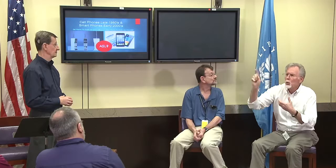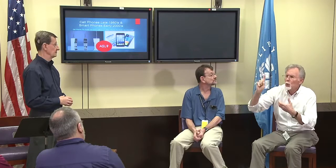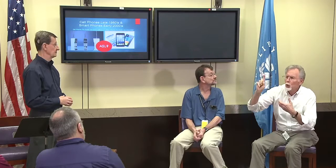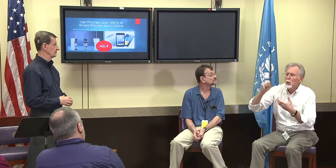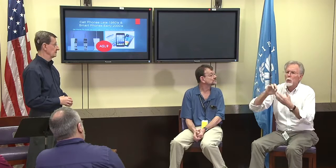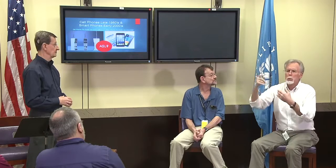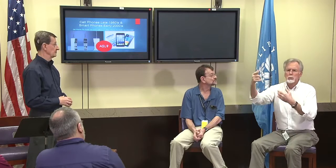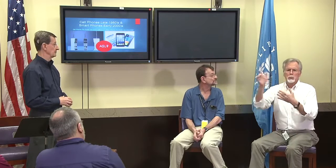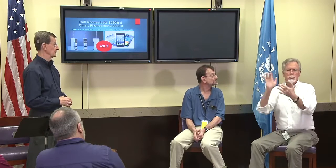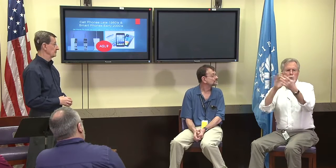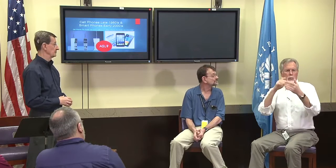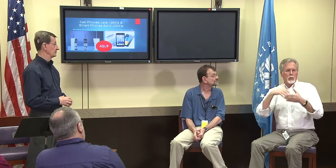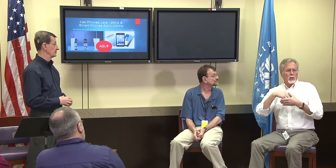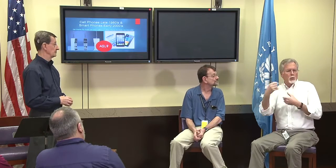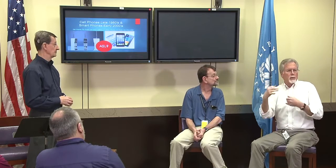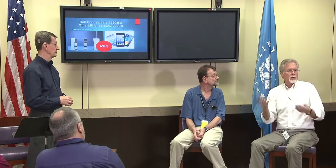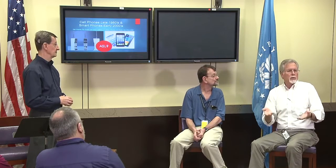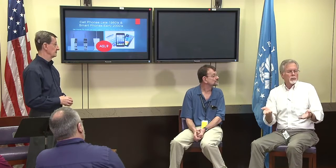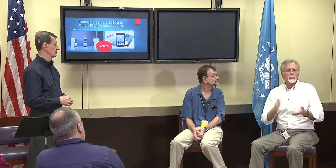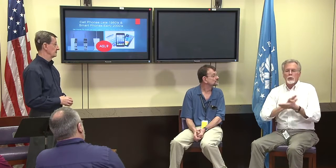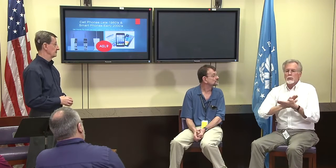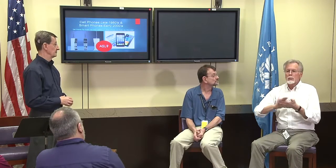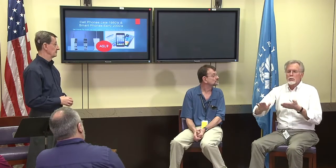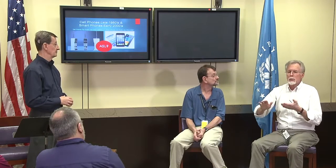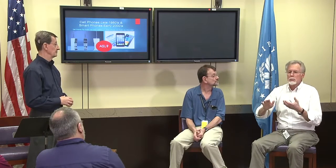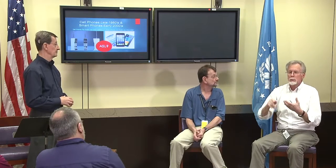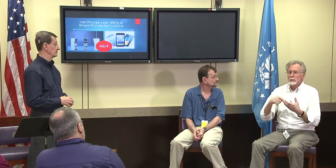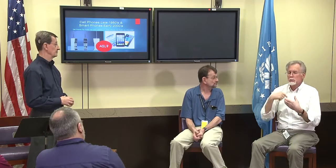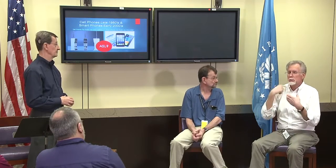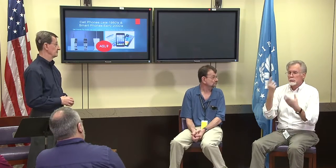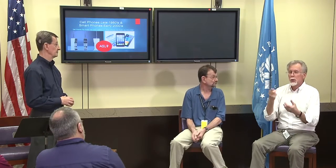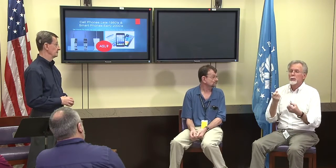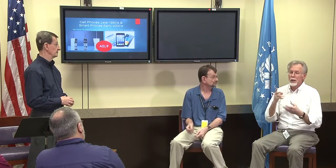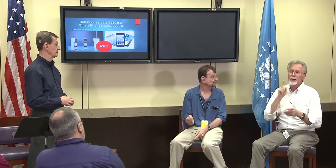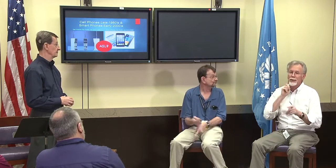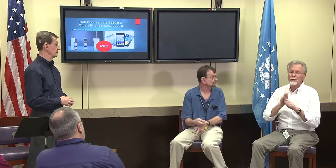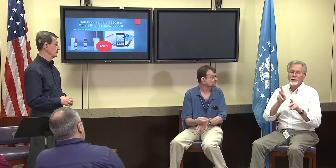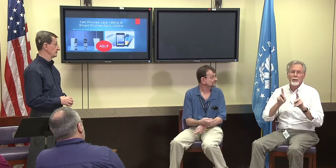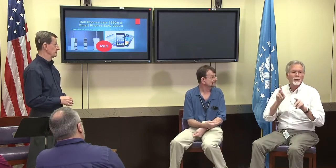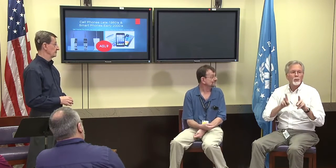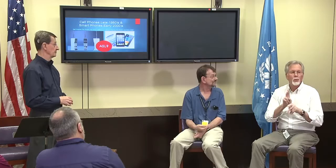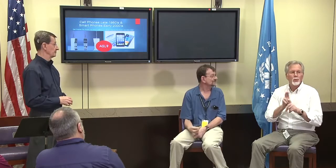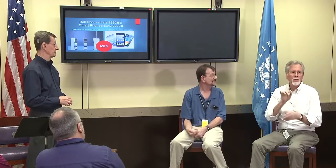You can call to ask for directions somewhere if you're stuck at some place, it's very nice to be able to get